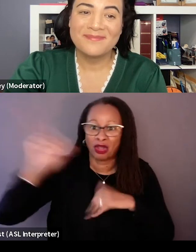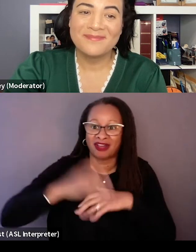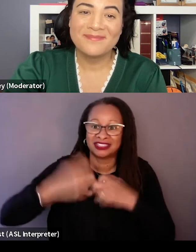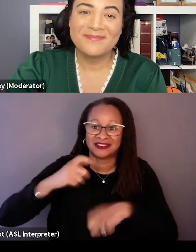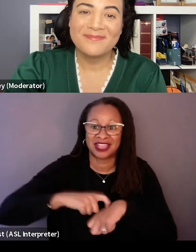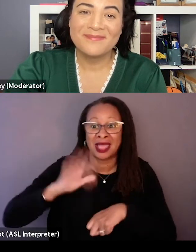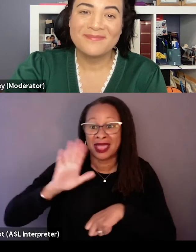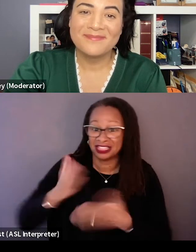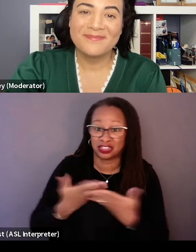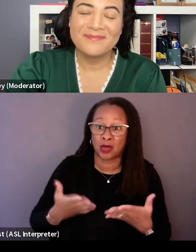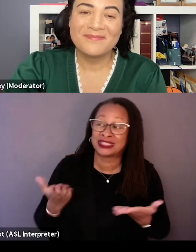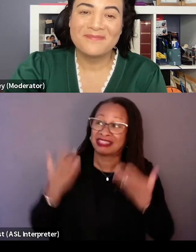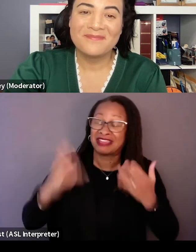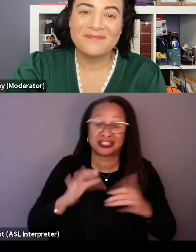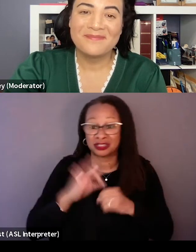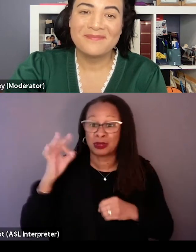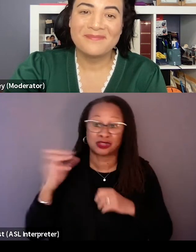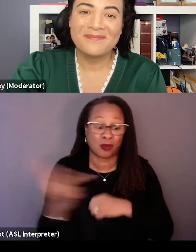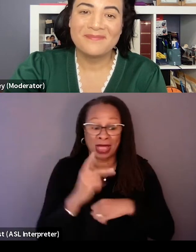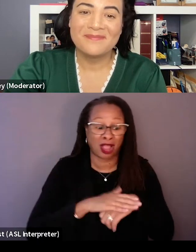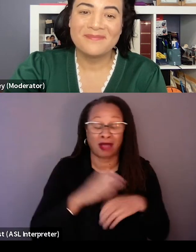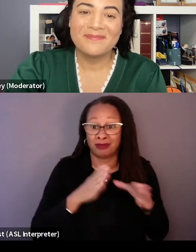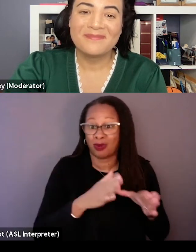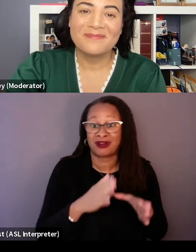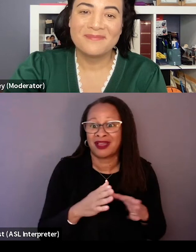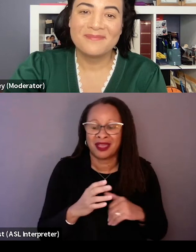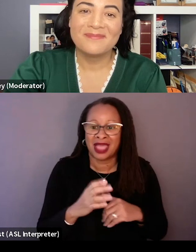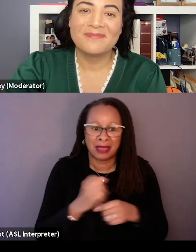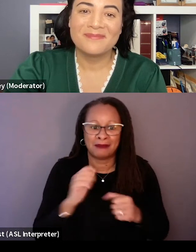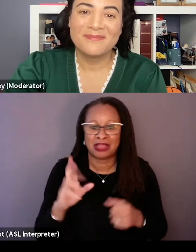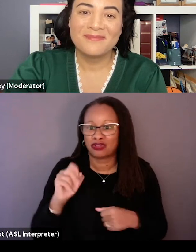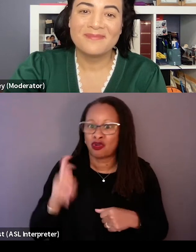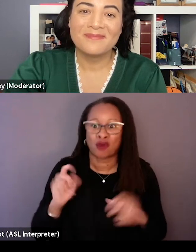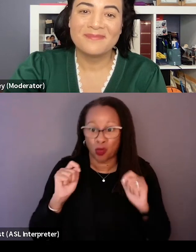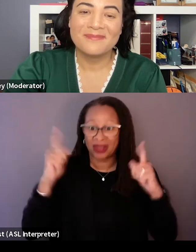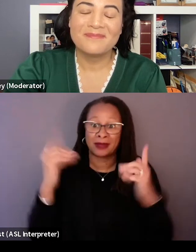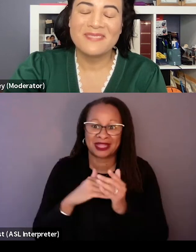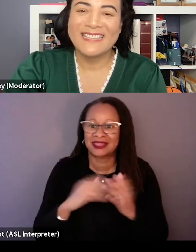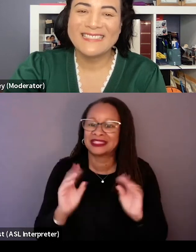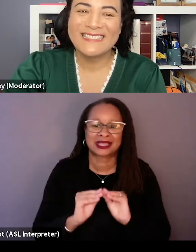was there to lift their spirits, get them back on board and make the rover come back to life. Like that's a totally different pitch for people are like,